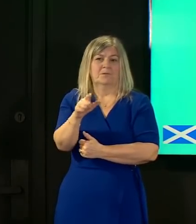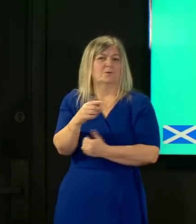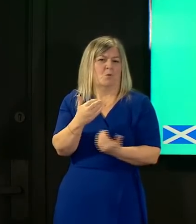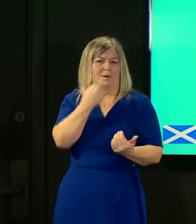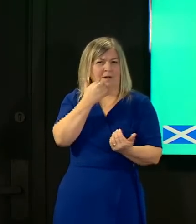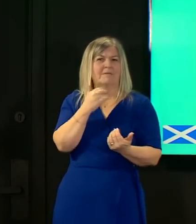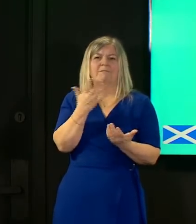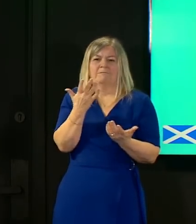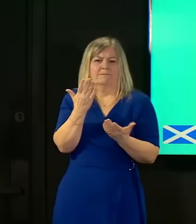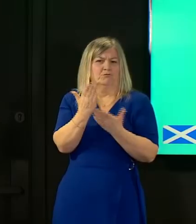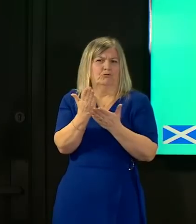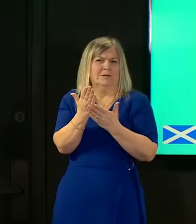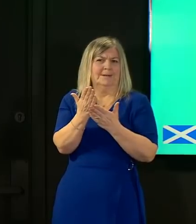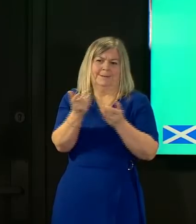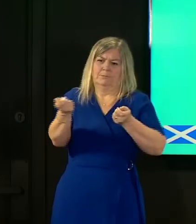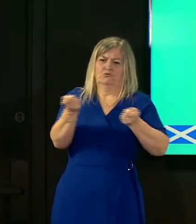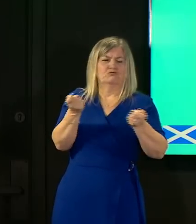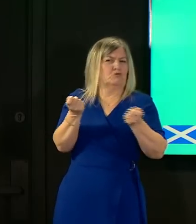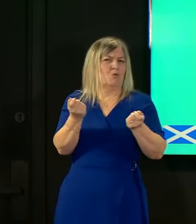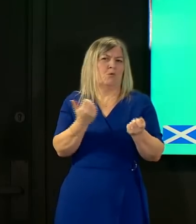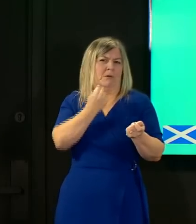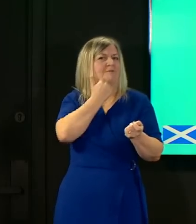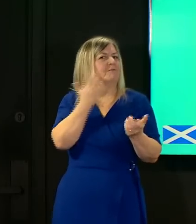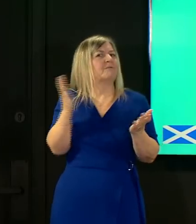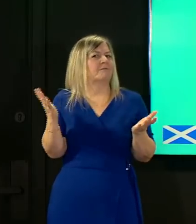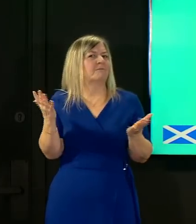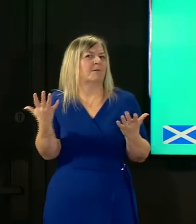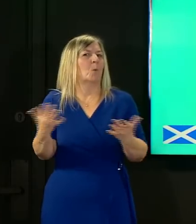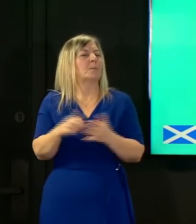infection prevention and control within any environment at this point in time but they will